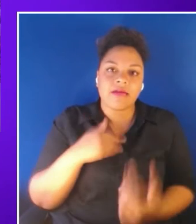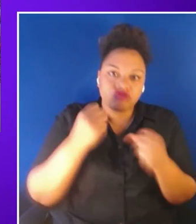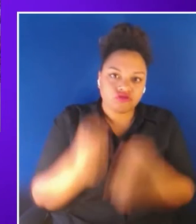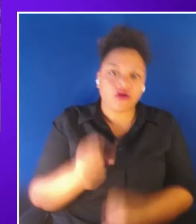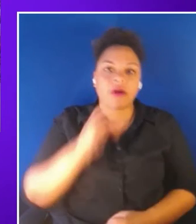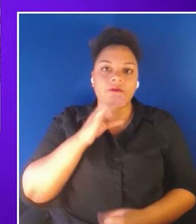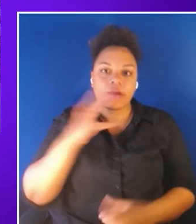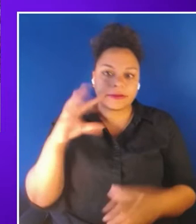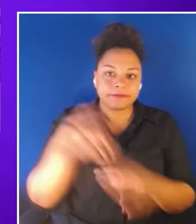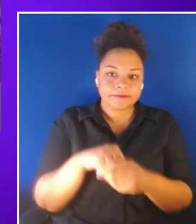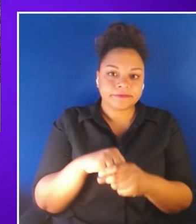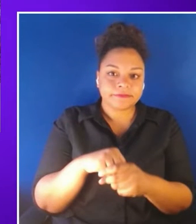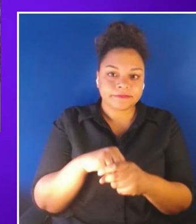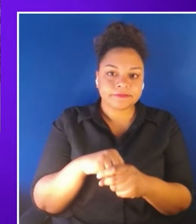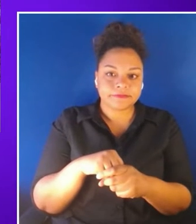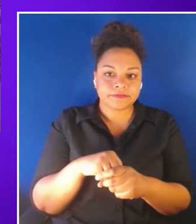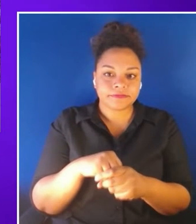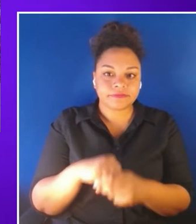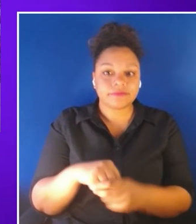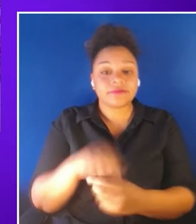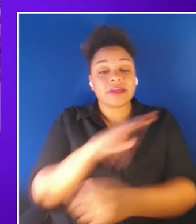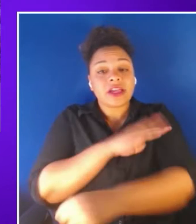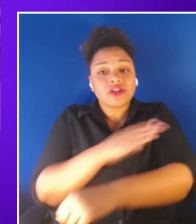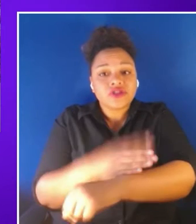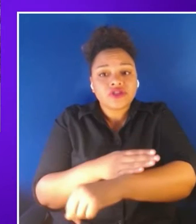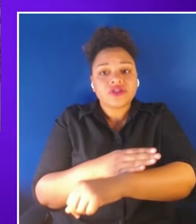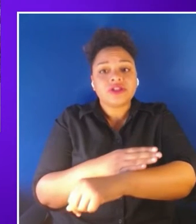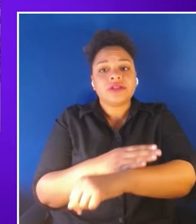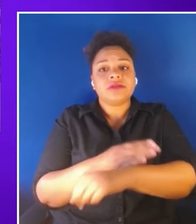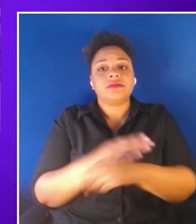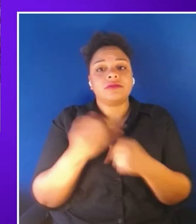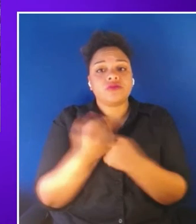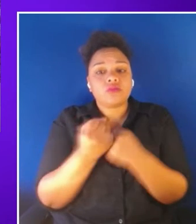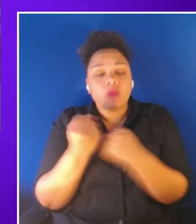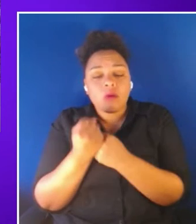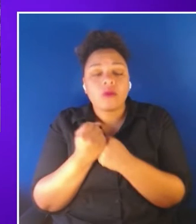the energy mutual support and camaraderie you'll find among XR accesses members